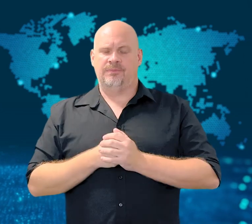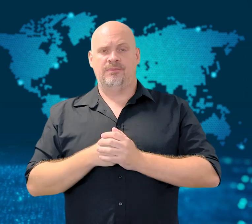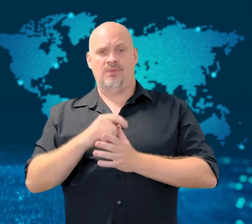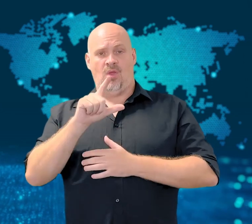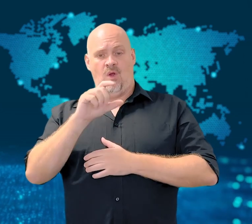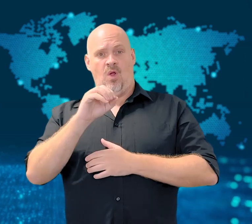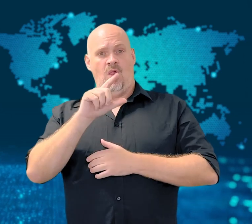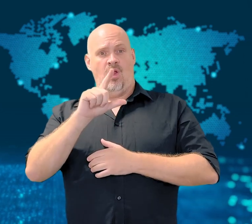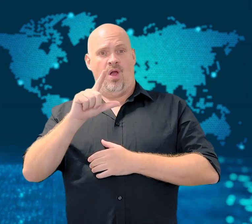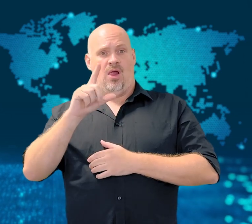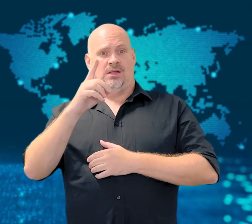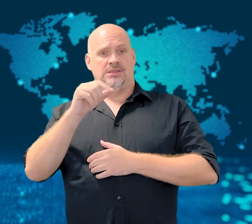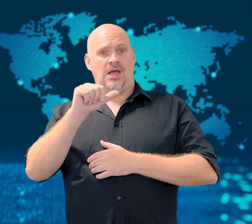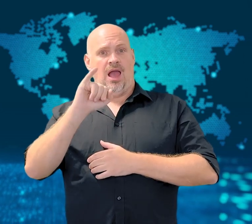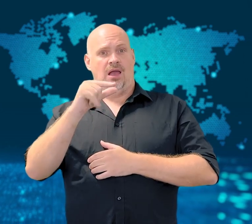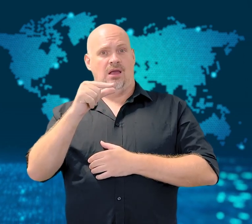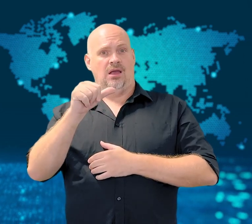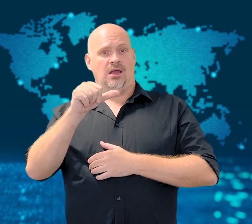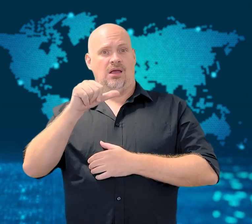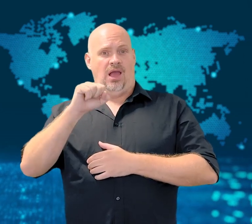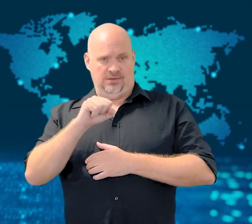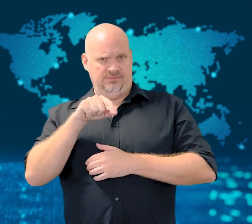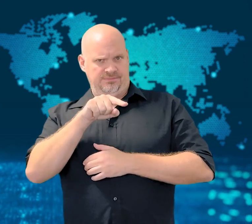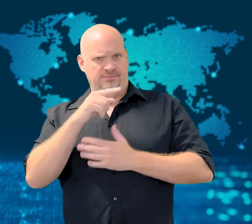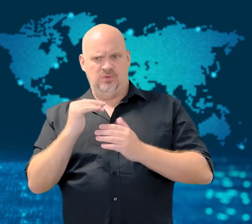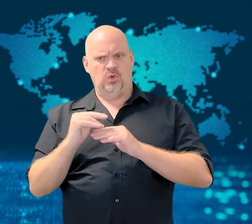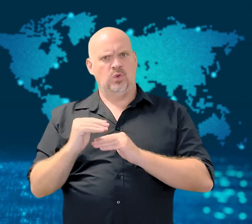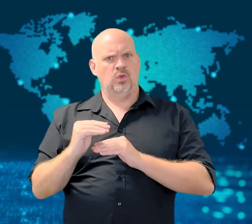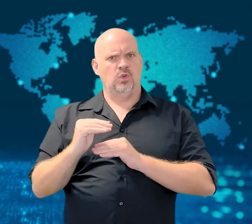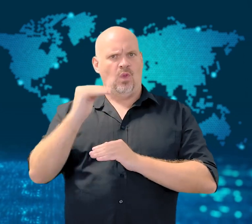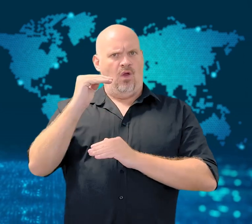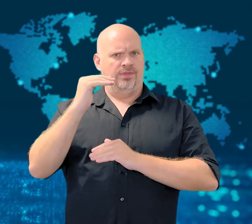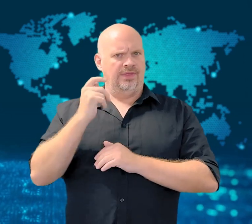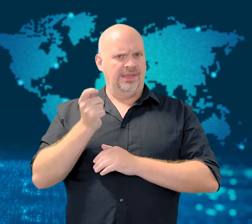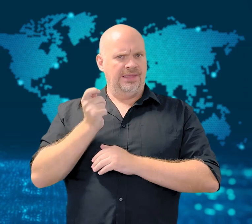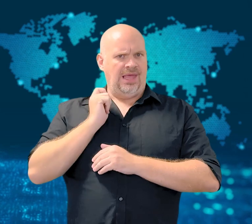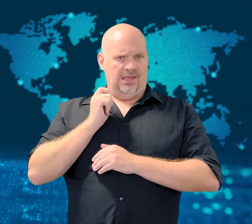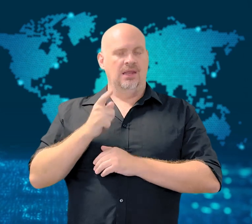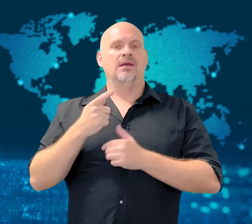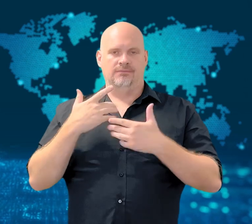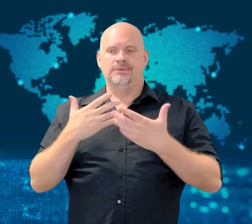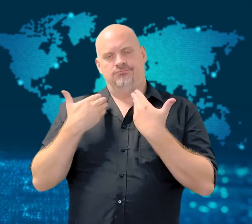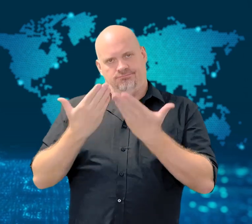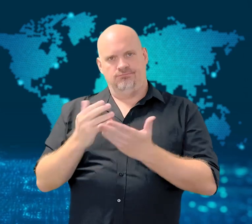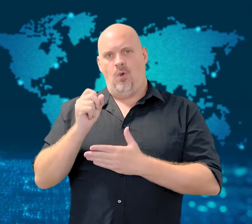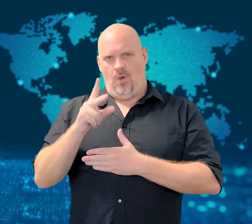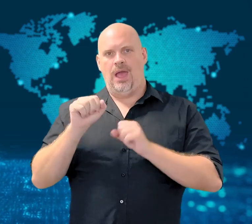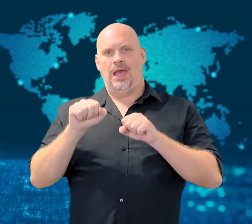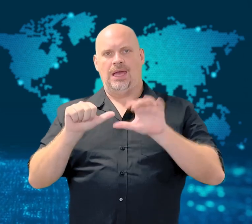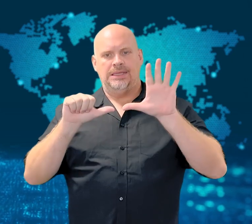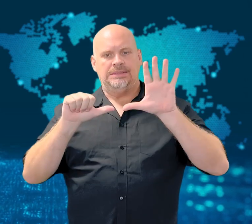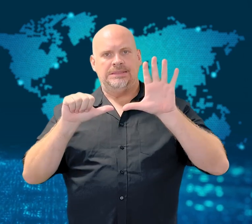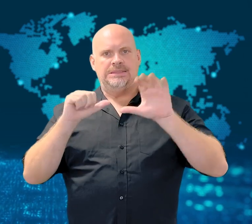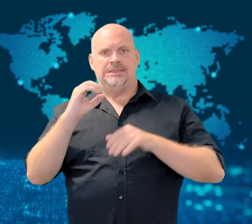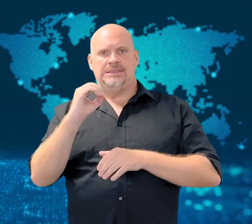but the Lolldaiga community in northern Kenya has been given 60 days